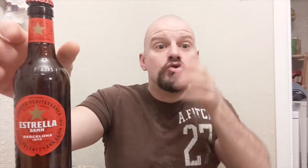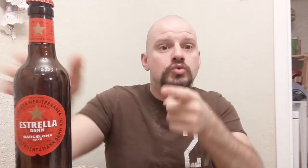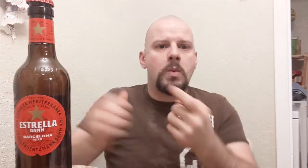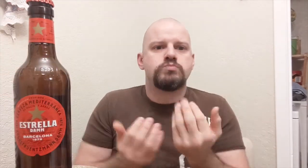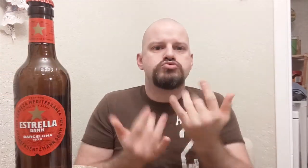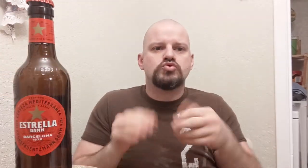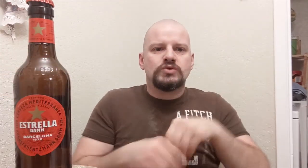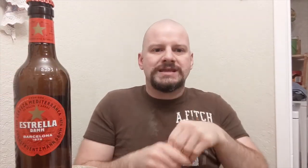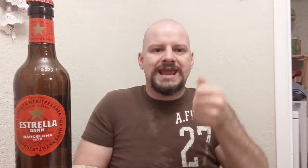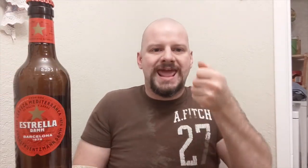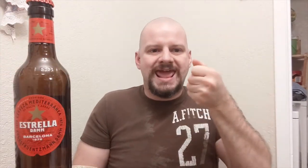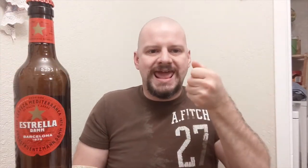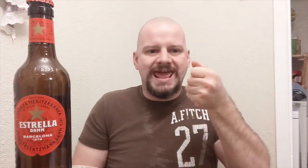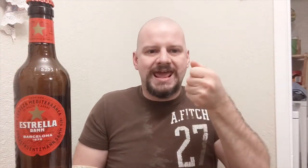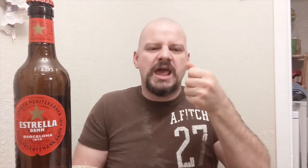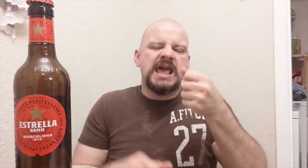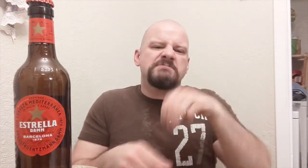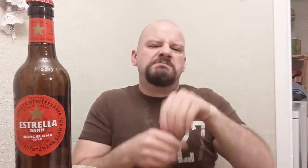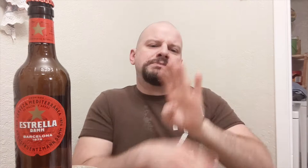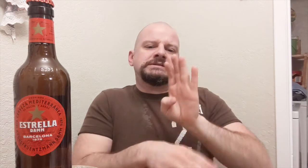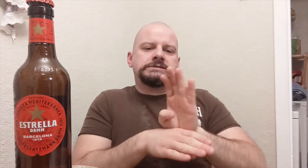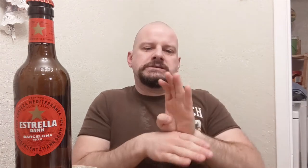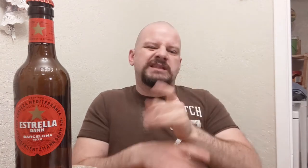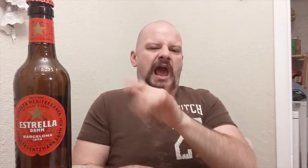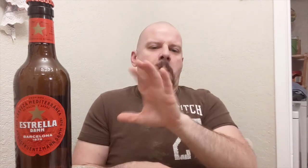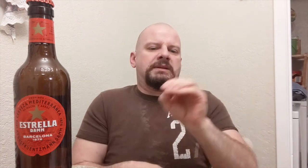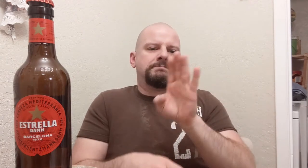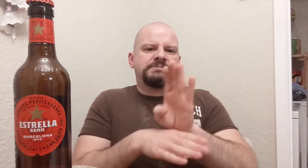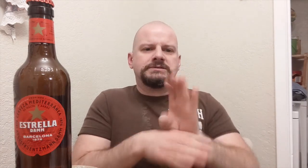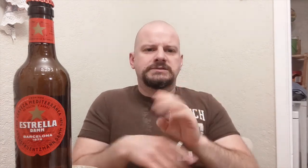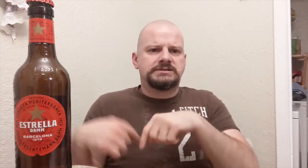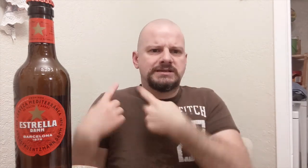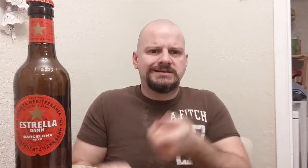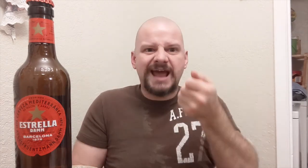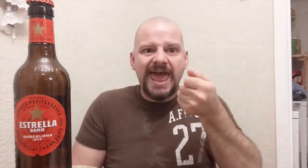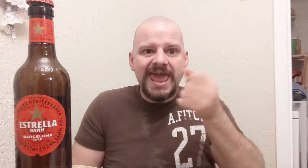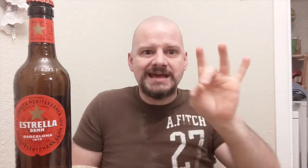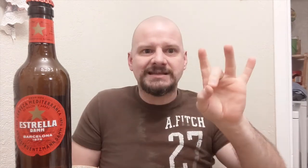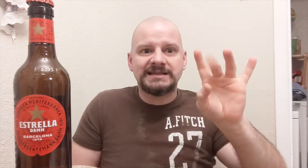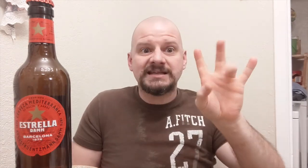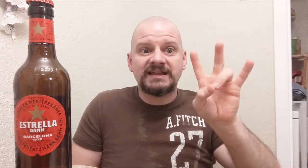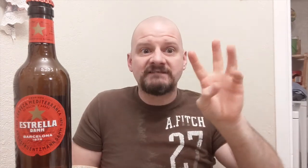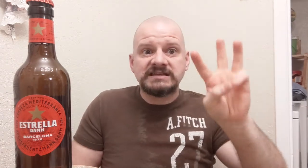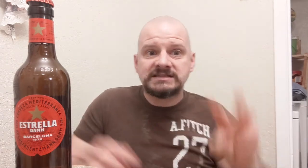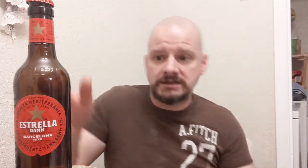That beer -- its brewery has been in business since 1876.